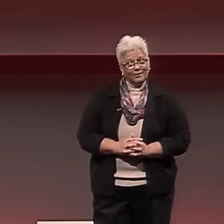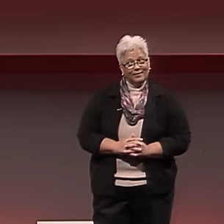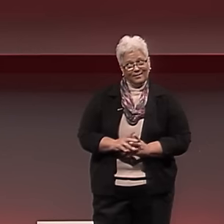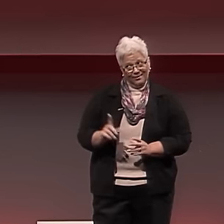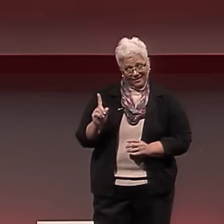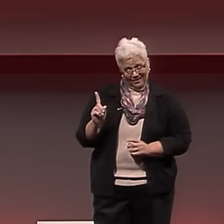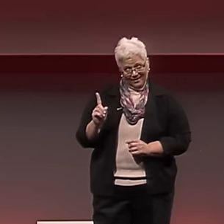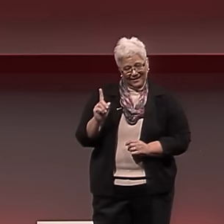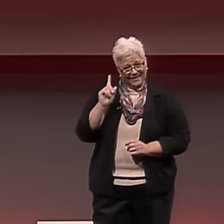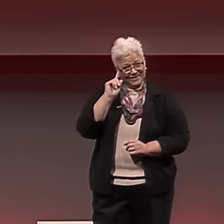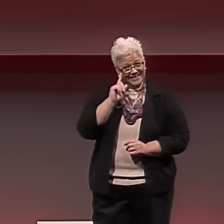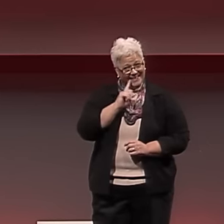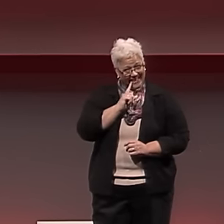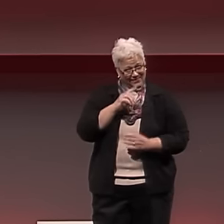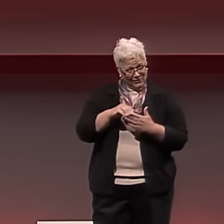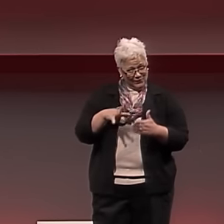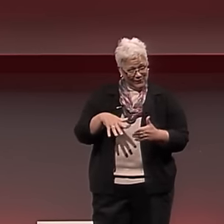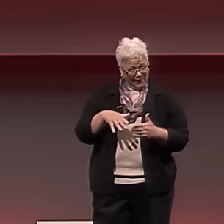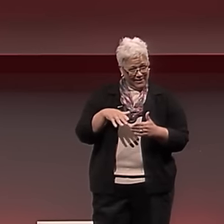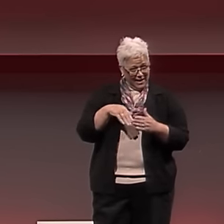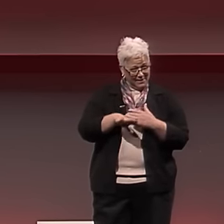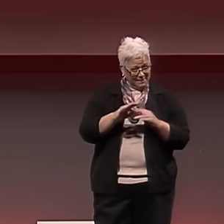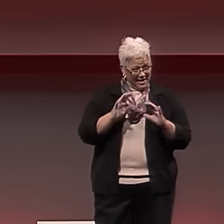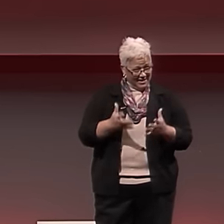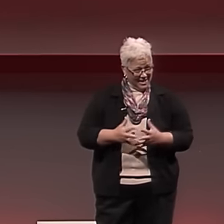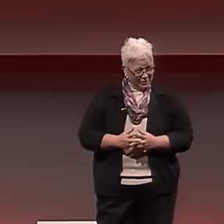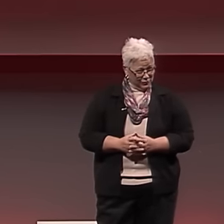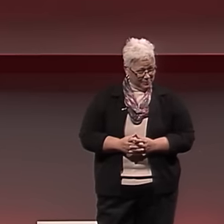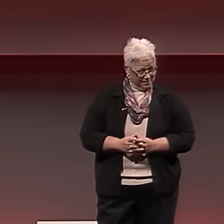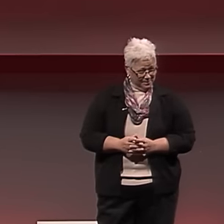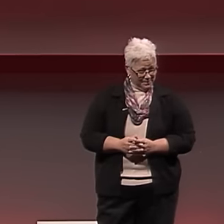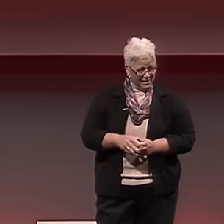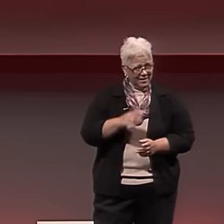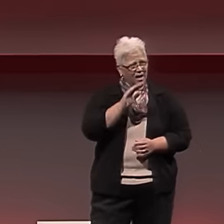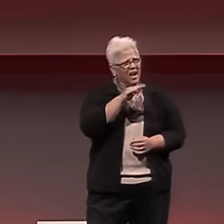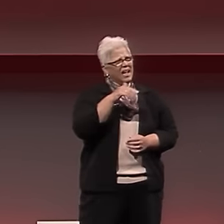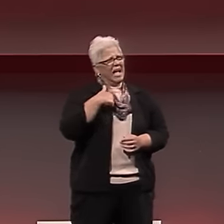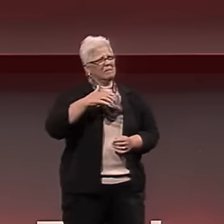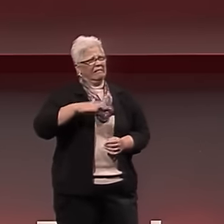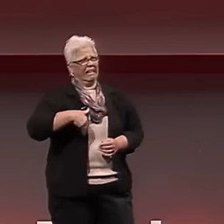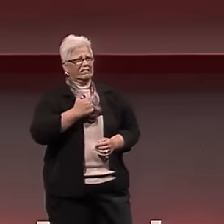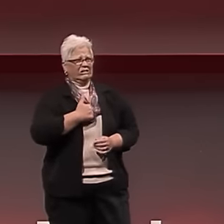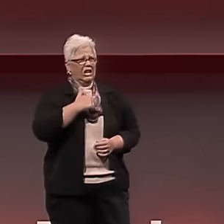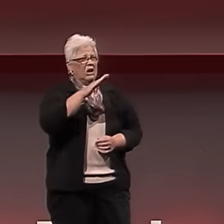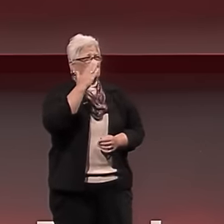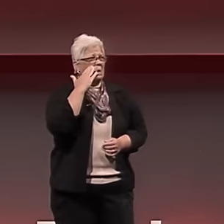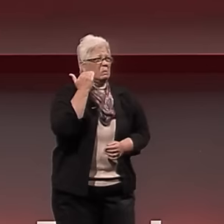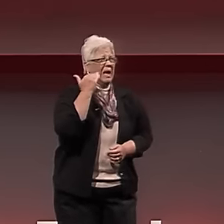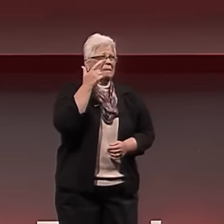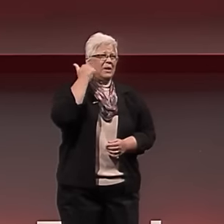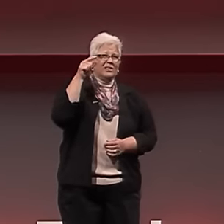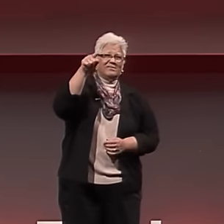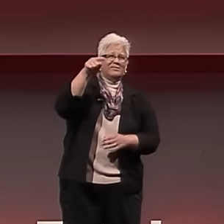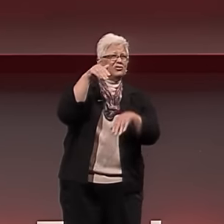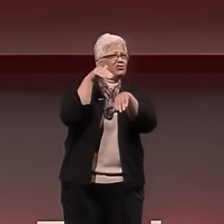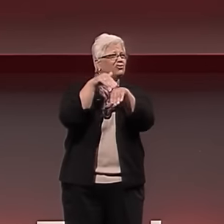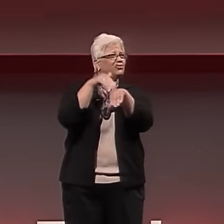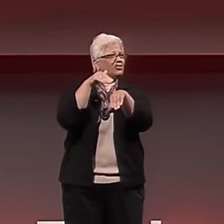But if a Deaf student comes into my classroom, they'll say, "Oh, sorry I was late. You've got to know why!